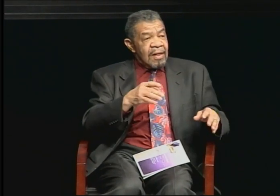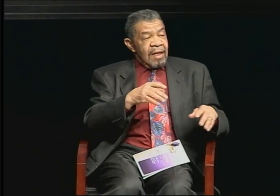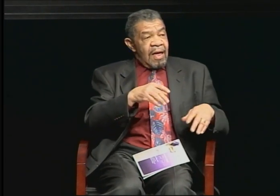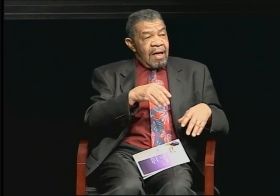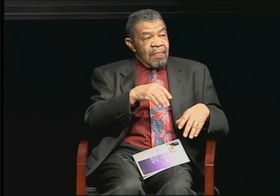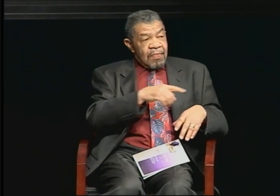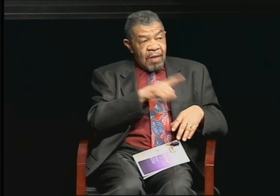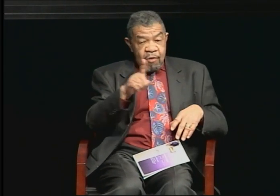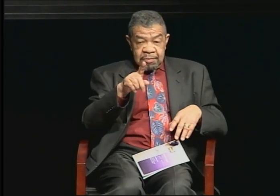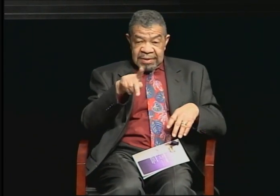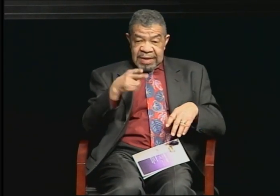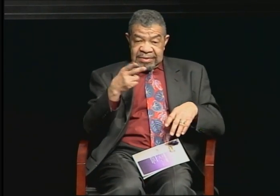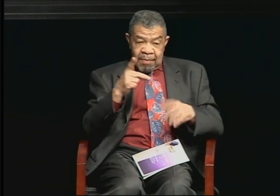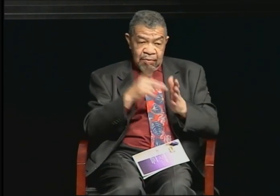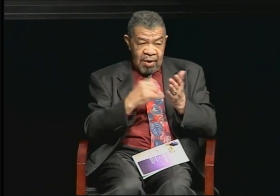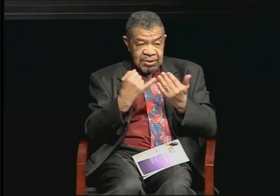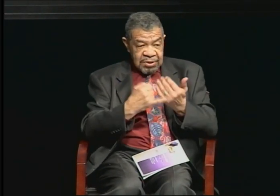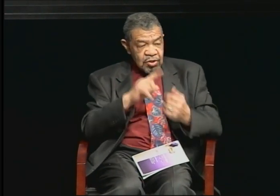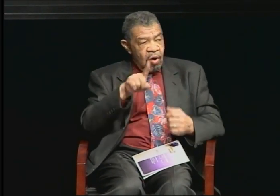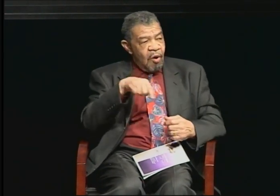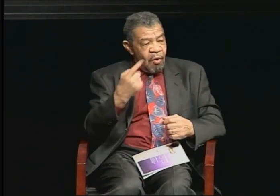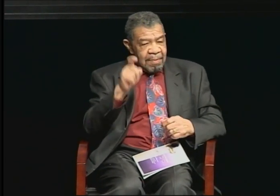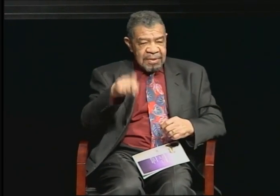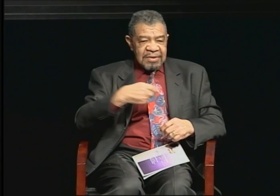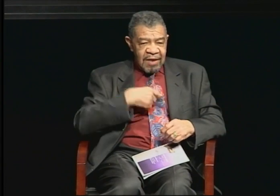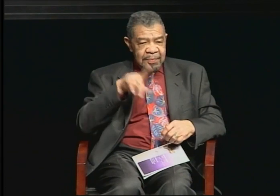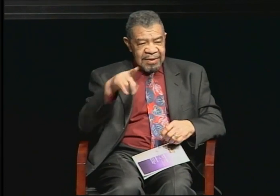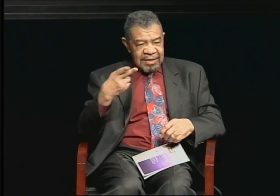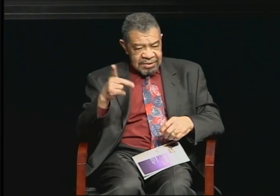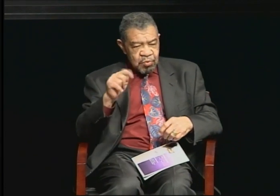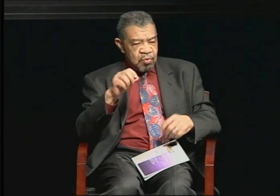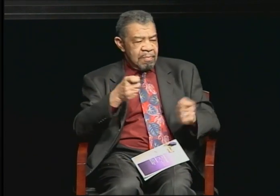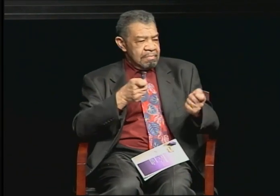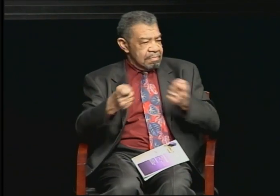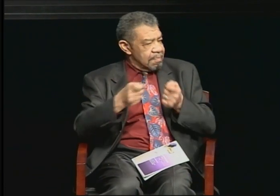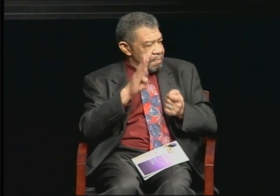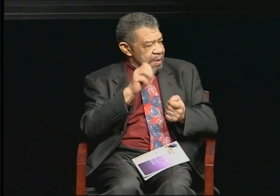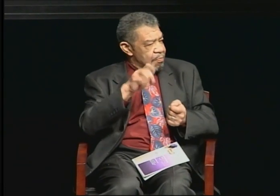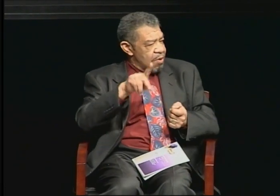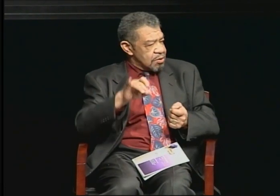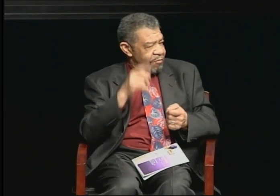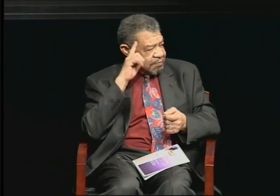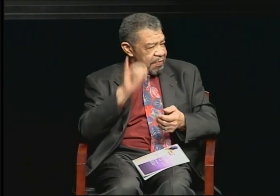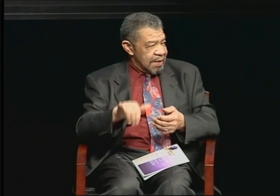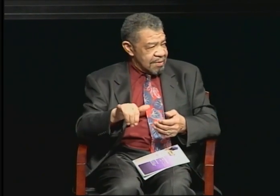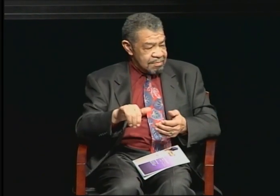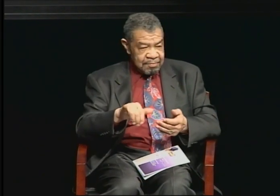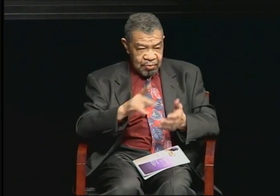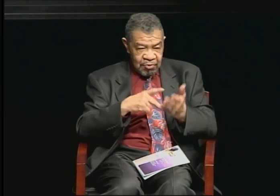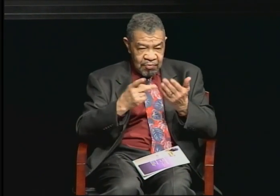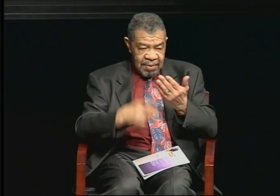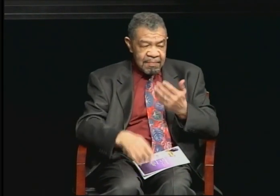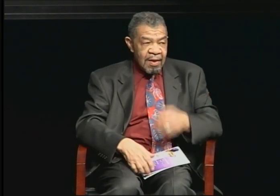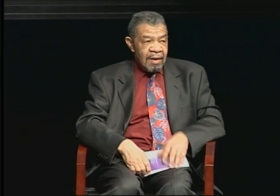had to be PhDs themselves in order to manage them. So when I first joined the Government,